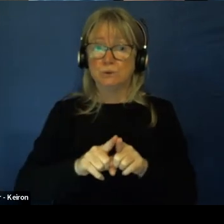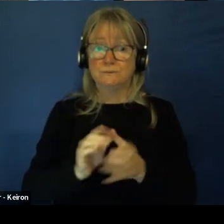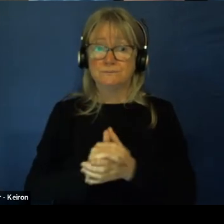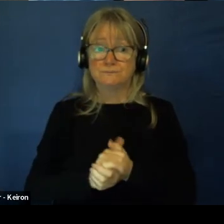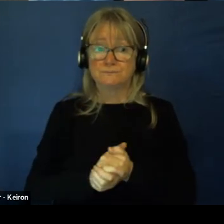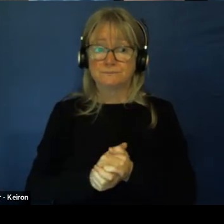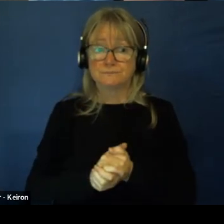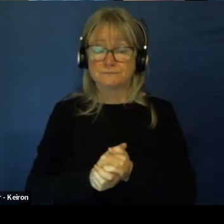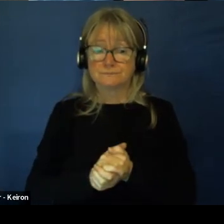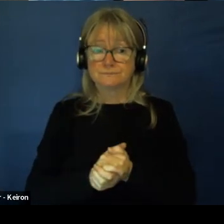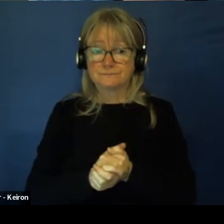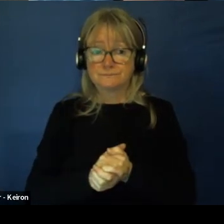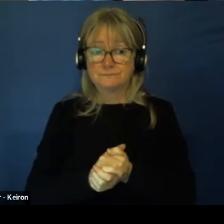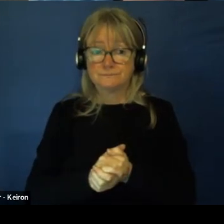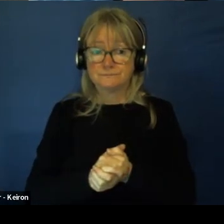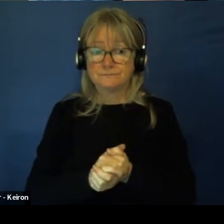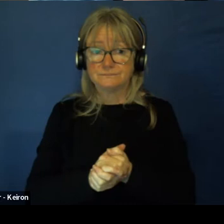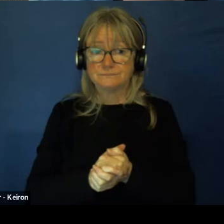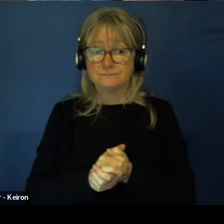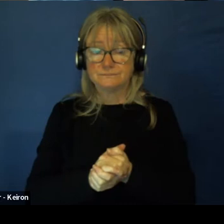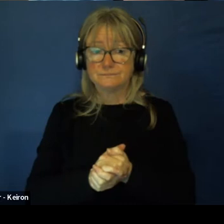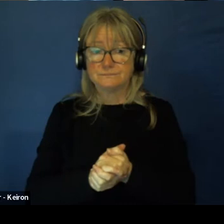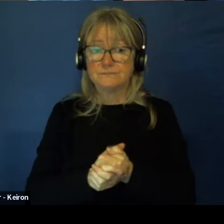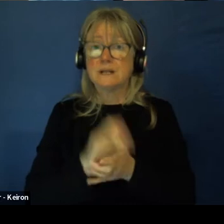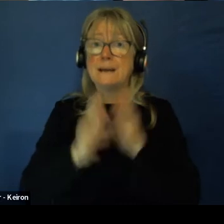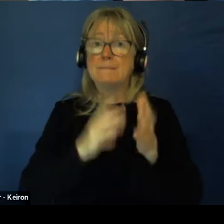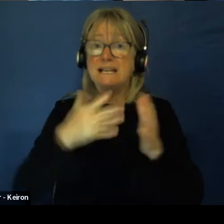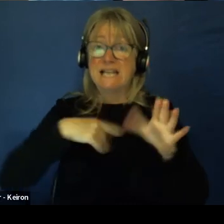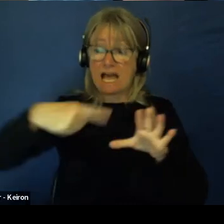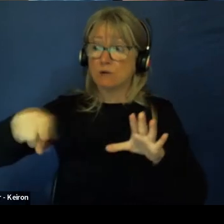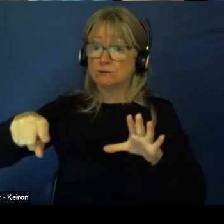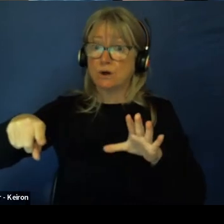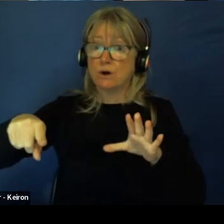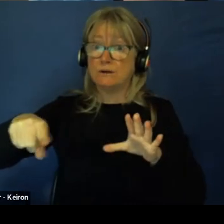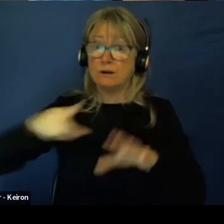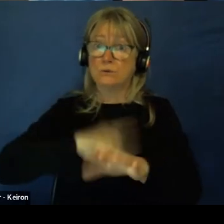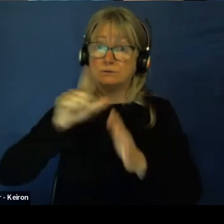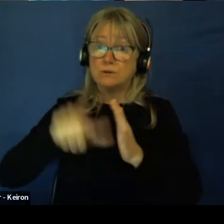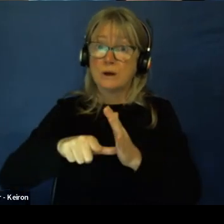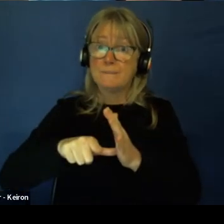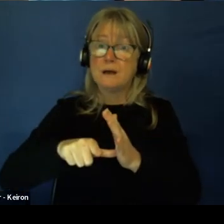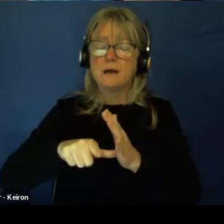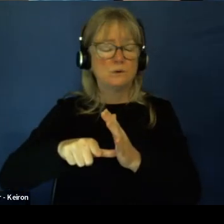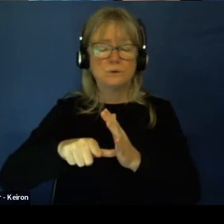So having an issue where I would have to be outside for long periods of time, I would be.